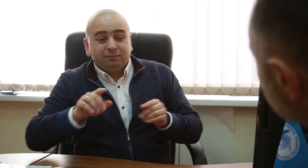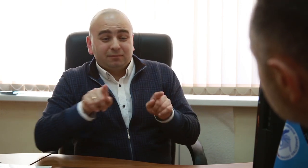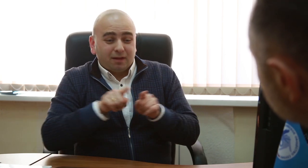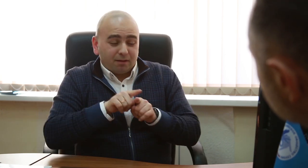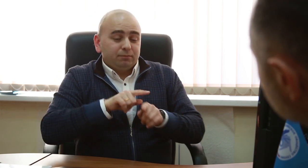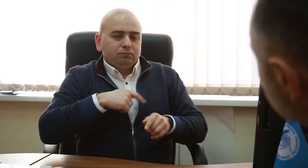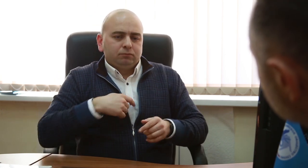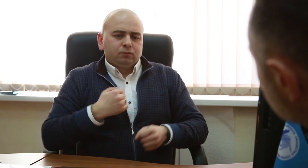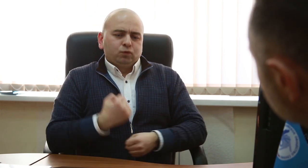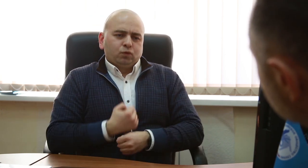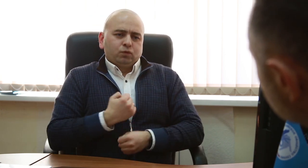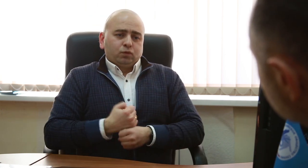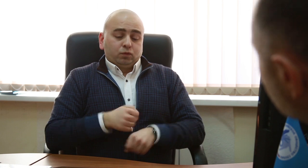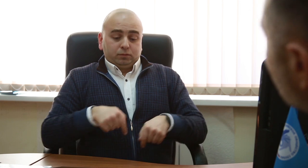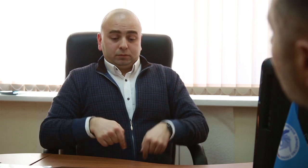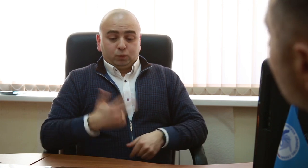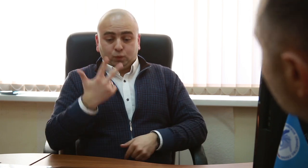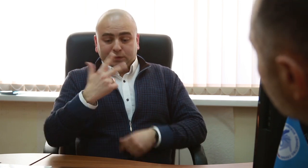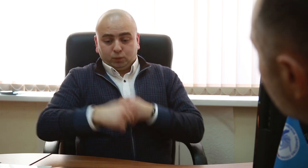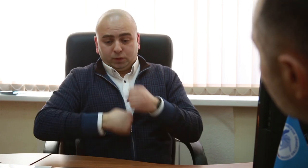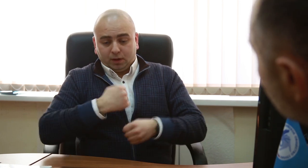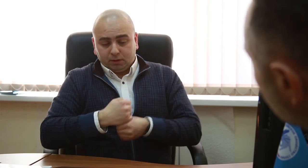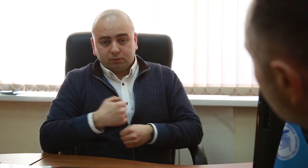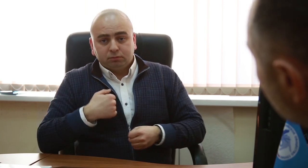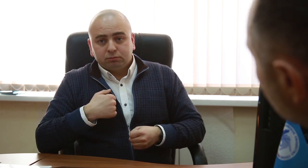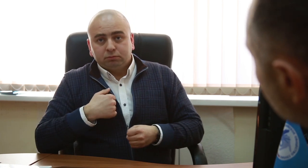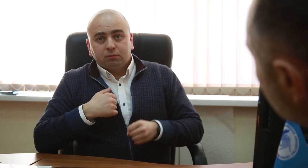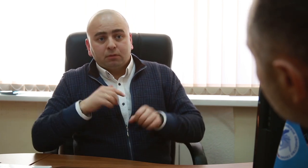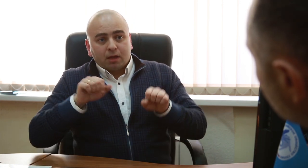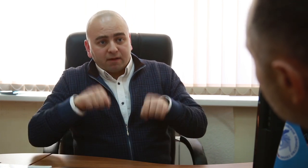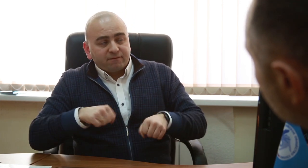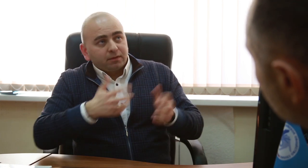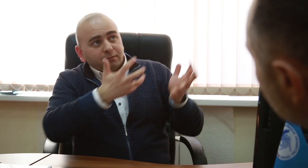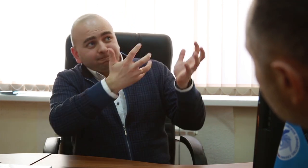been able to disburse to various small projects.